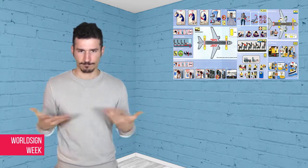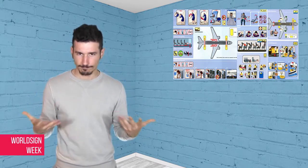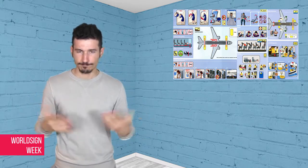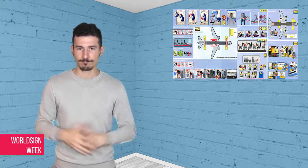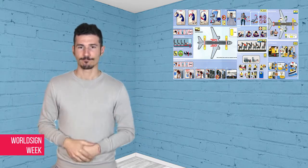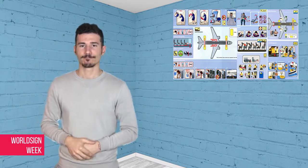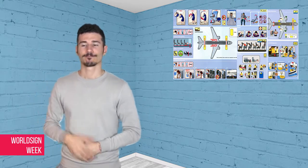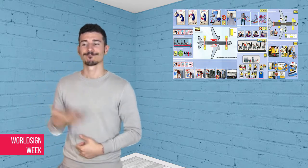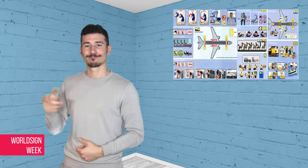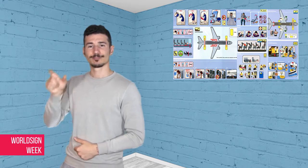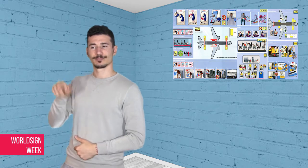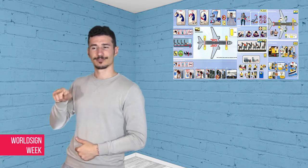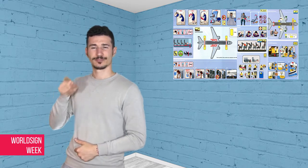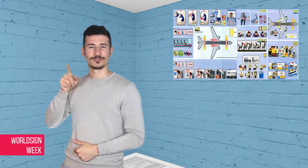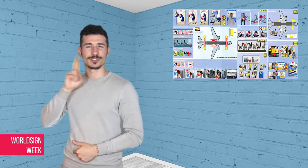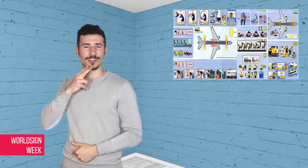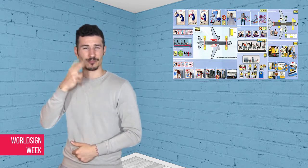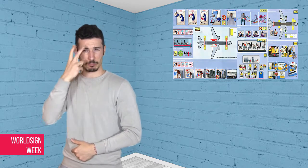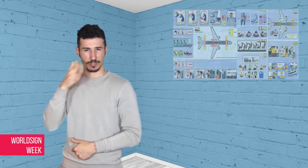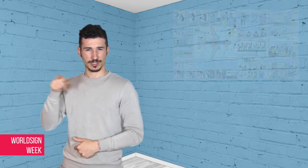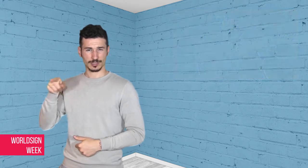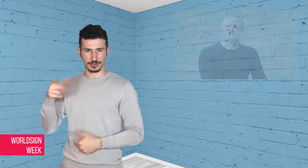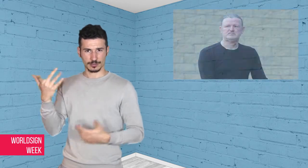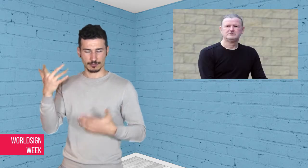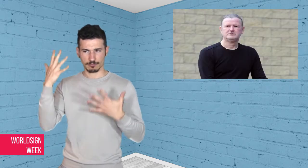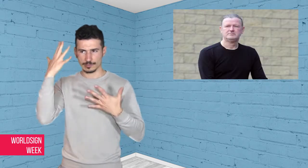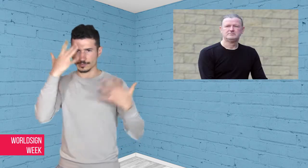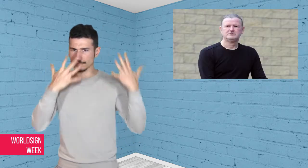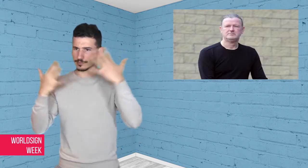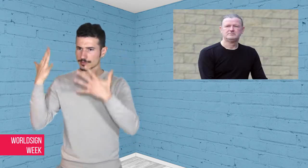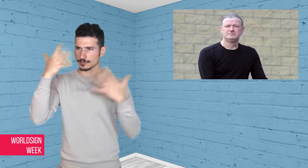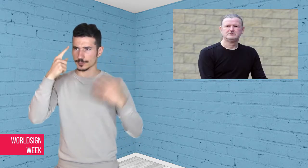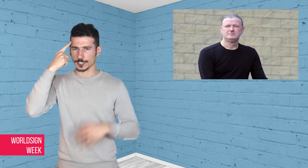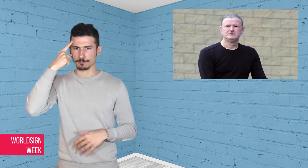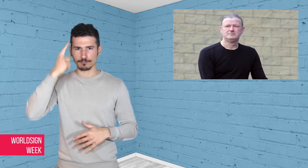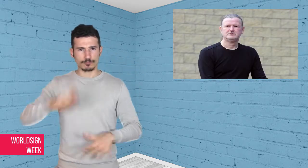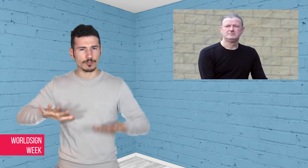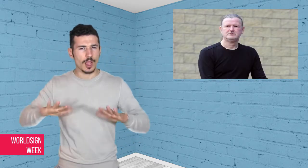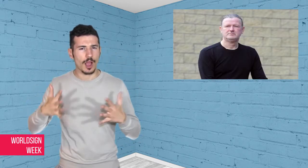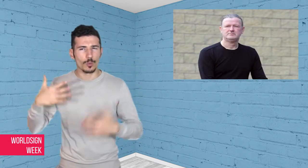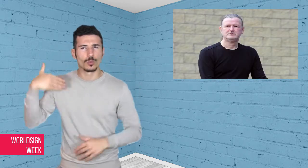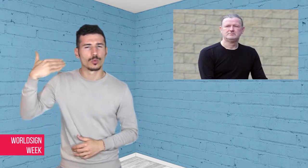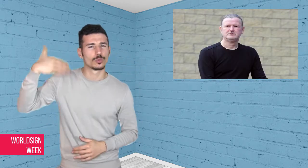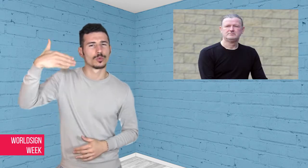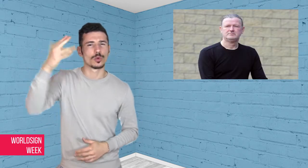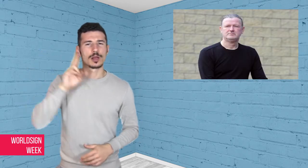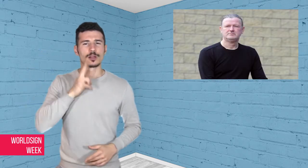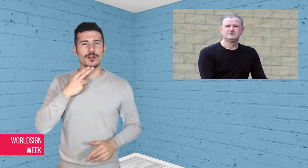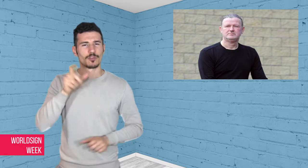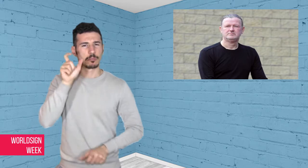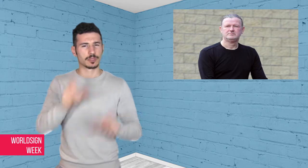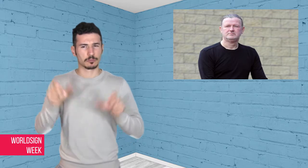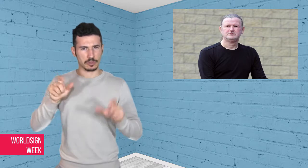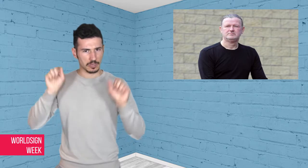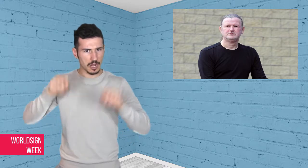other Deaf people in future and his government representative is advocating